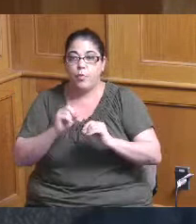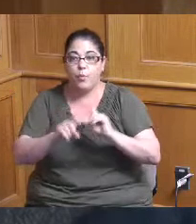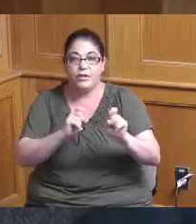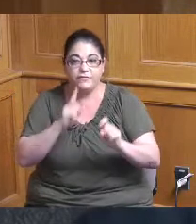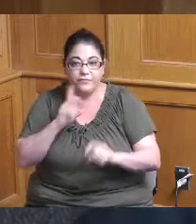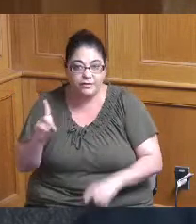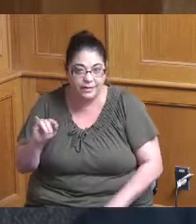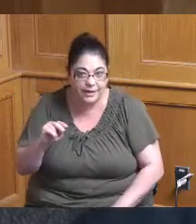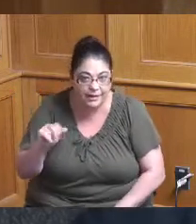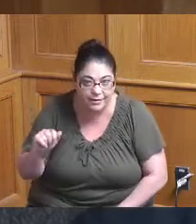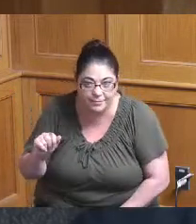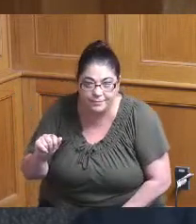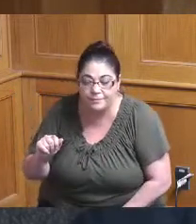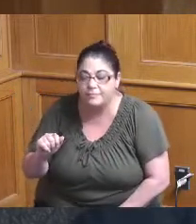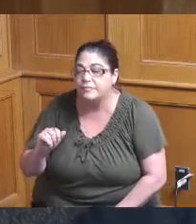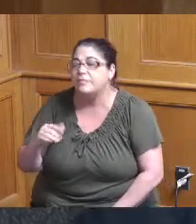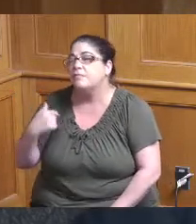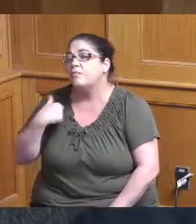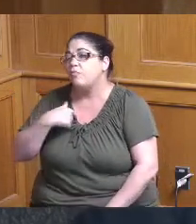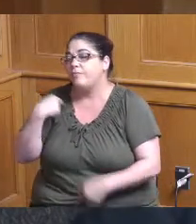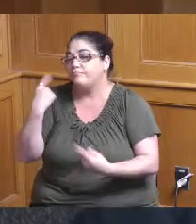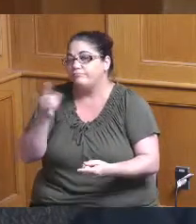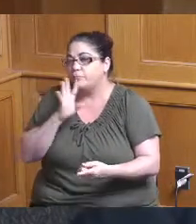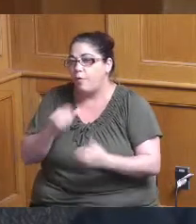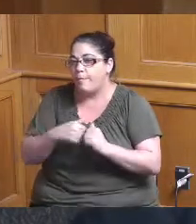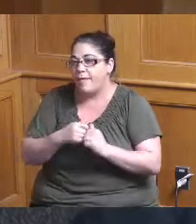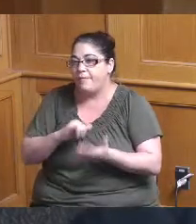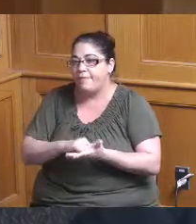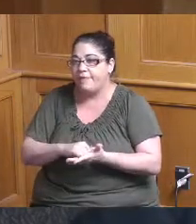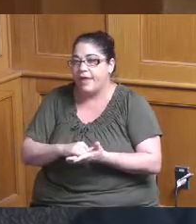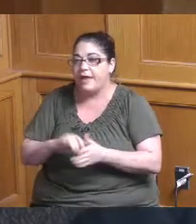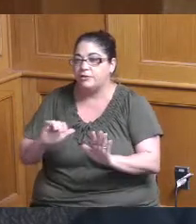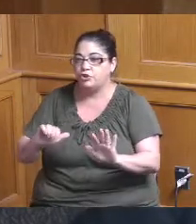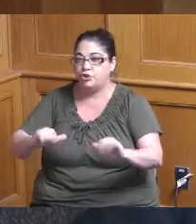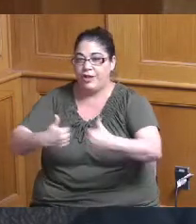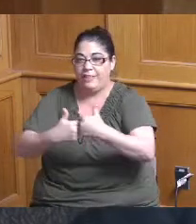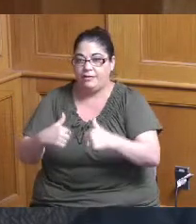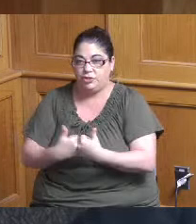so we we've talked a little bit about some of the challenges so where are we on staffing what is the